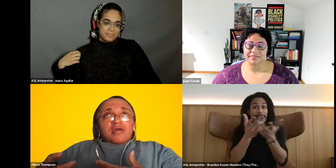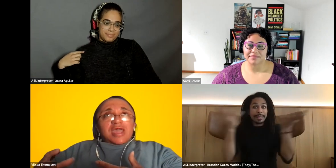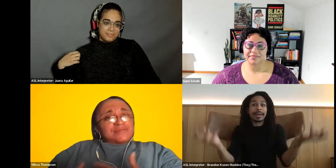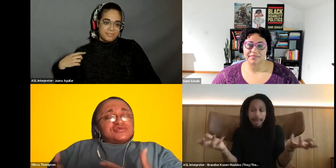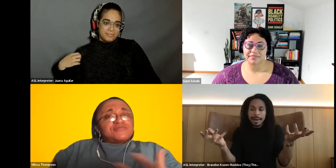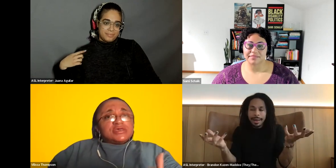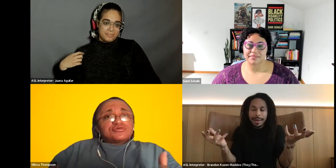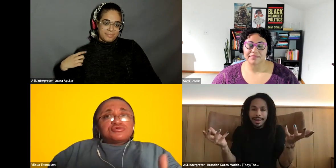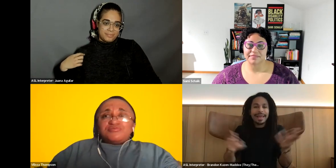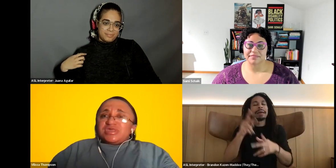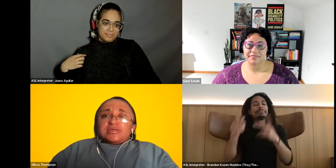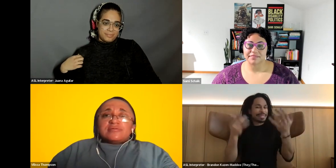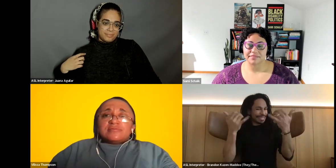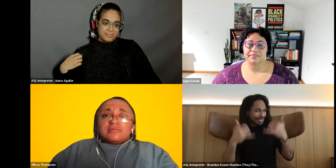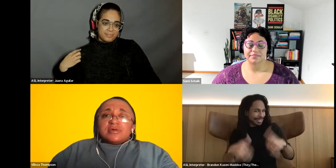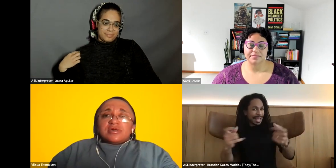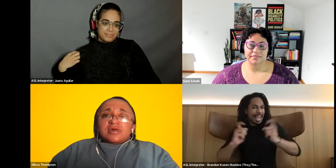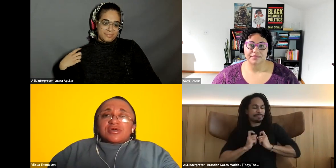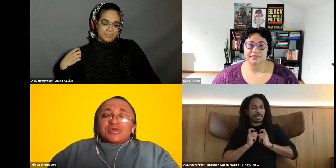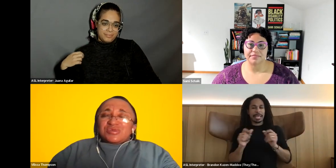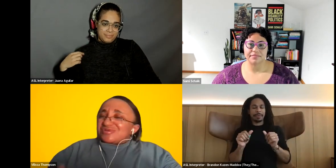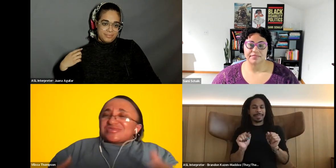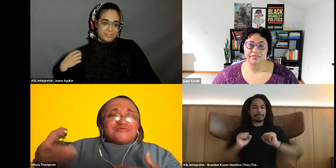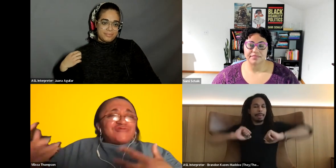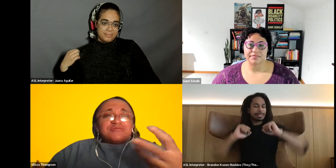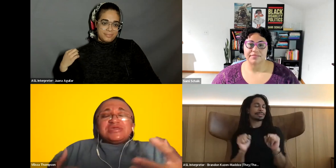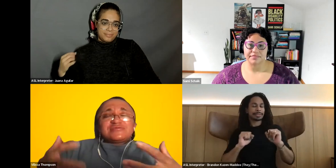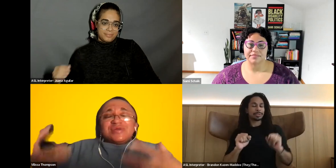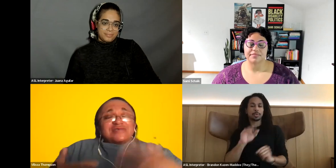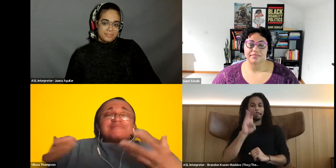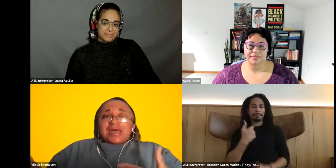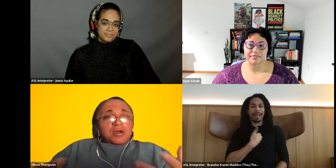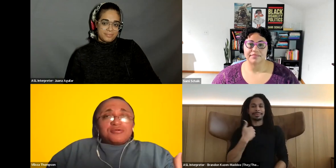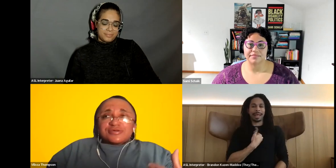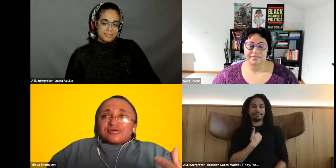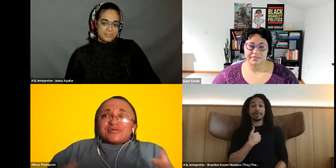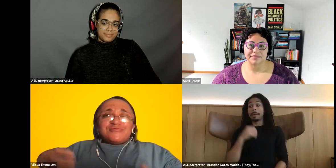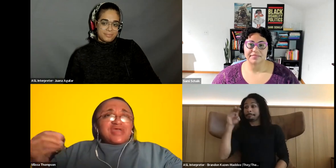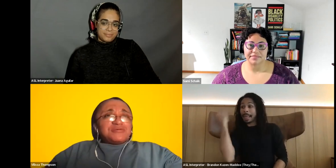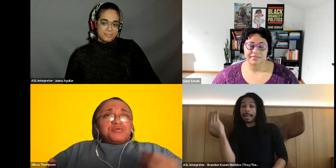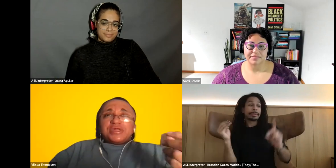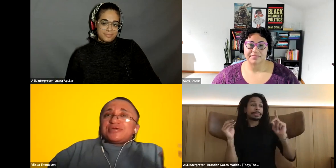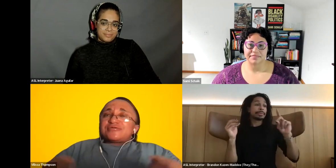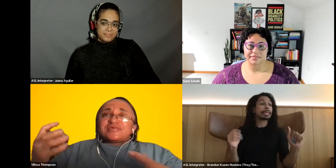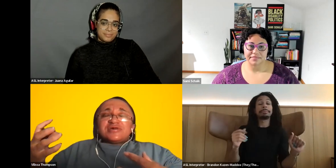Vilissa Thompson: gave me space to be. you know. So if there's a very, you know, as I've gotten older, very weird